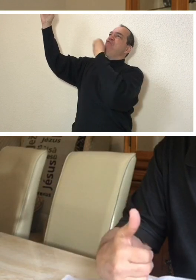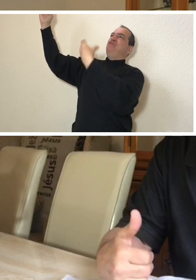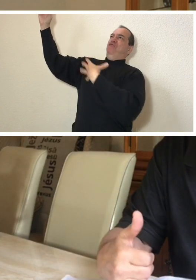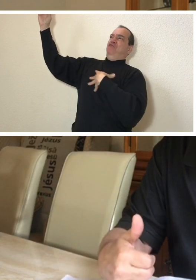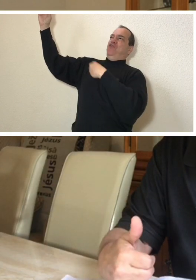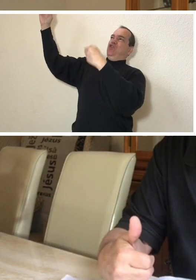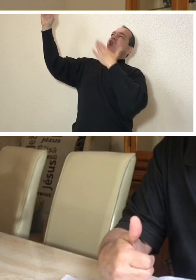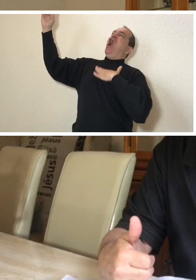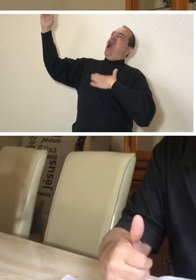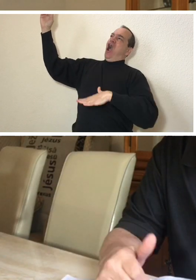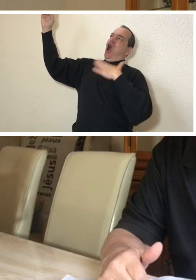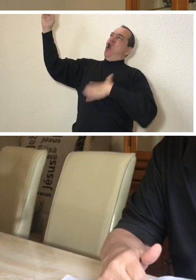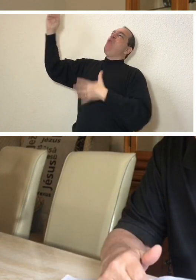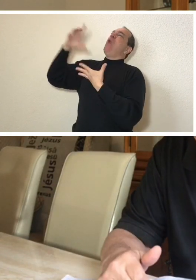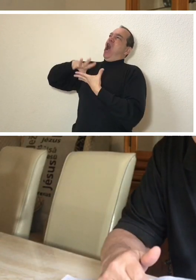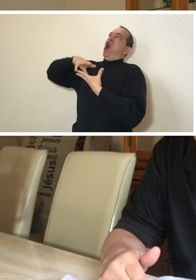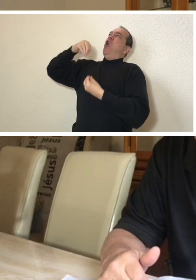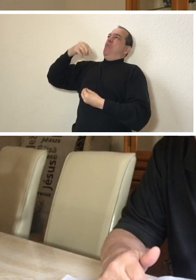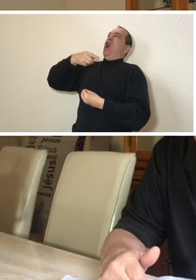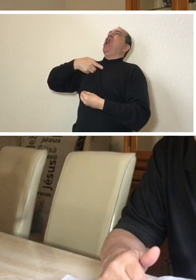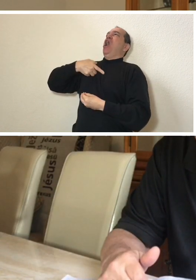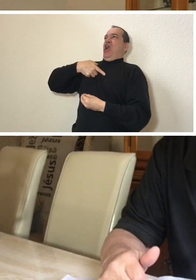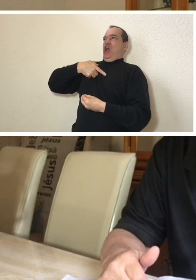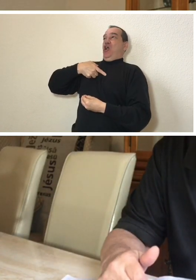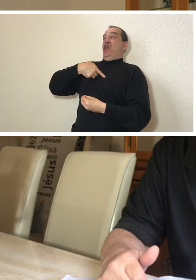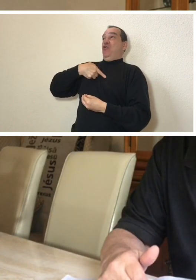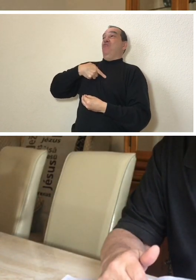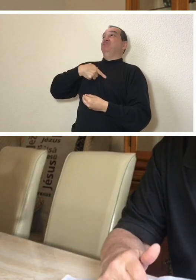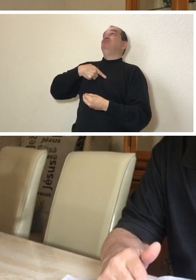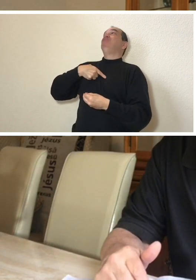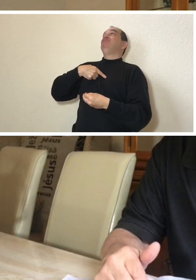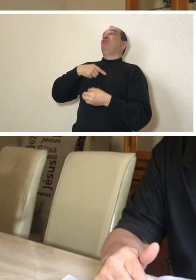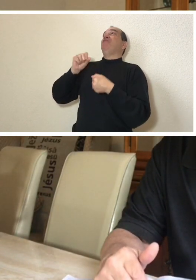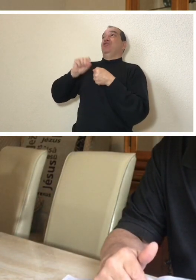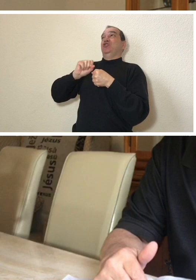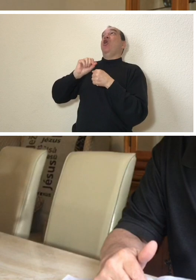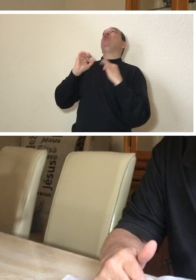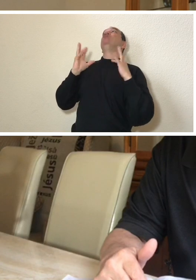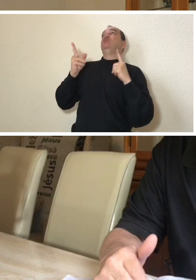to me, Son calm your soul because I am in control. And